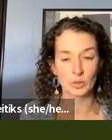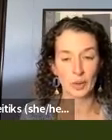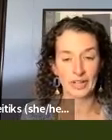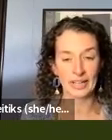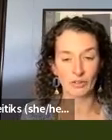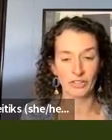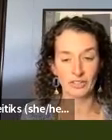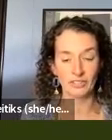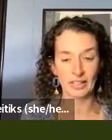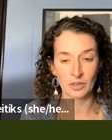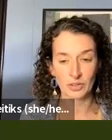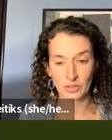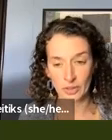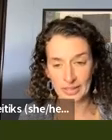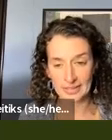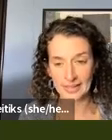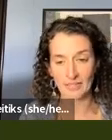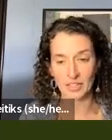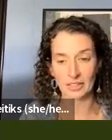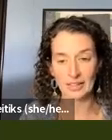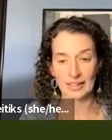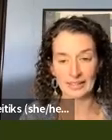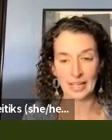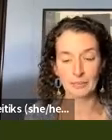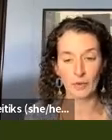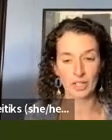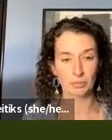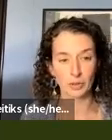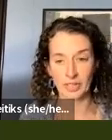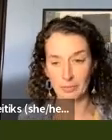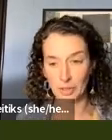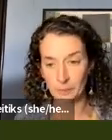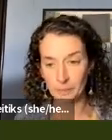She's wearing an outfit of yellows, greens, lavender and light washed denim blue.